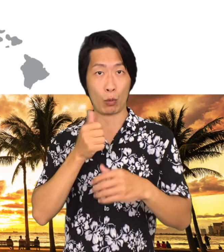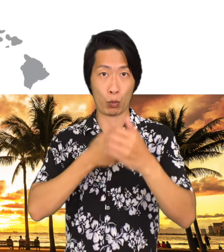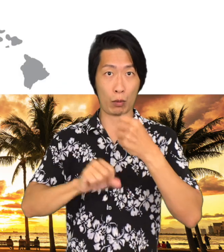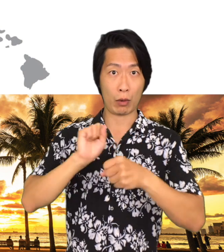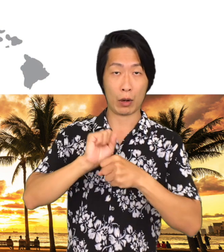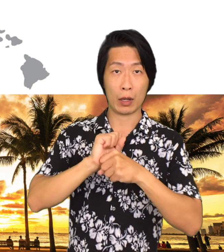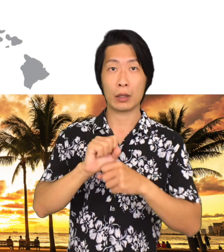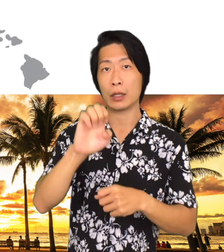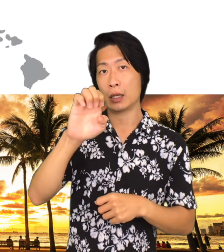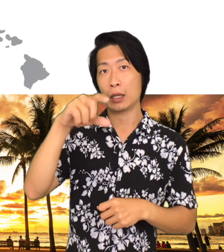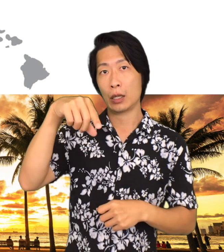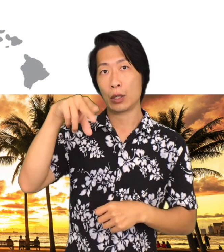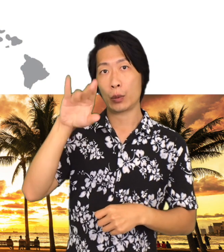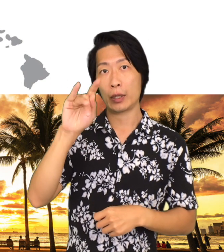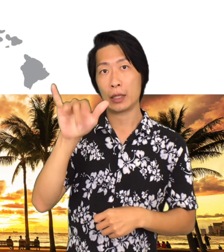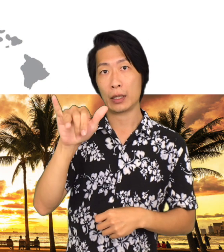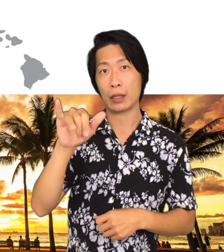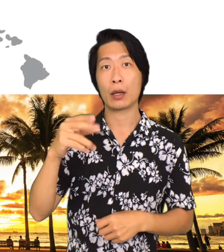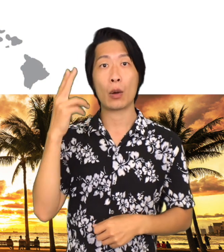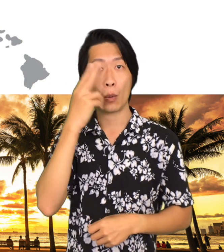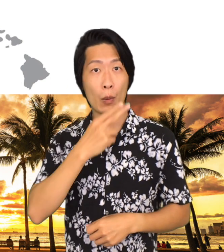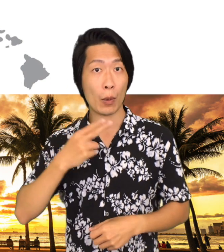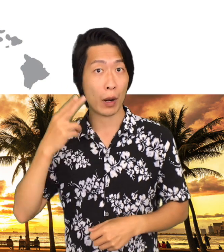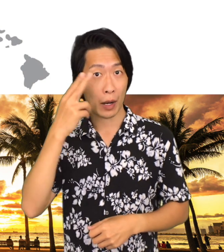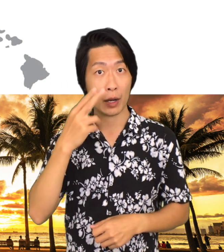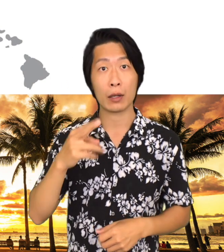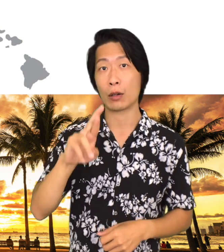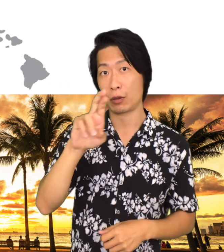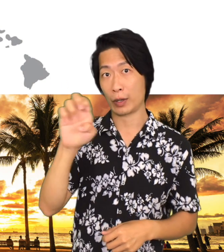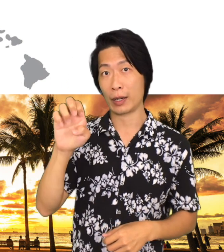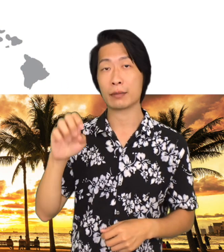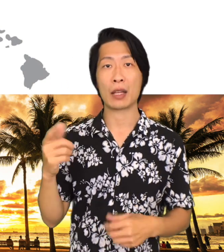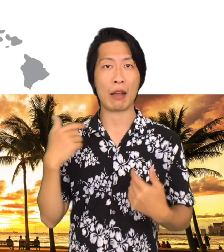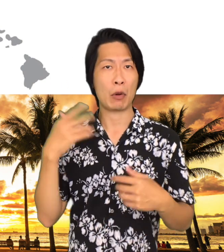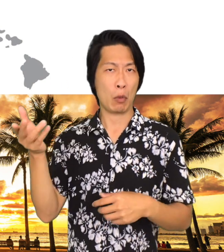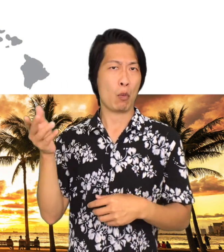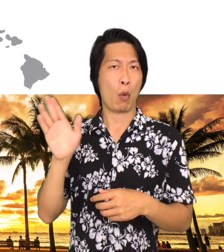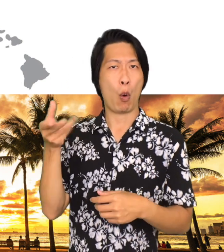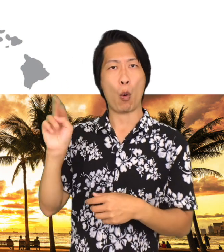that I work under, Equity Hawaii Real Estate,